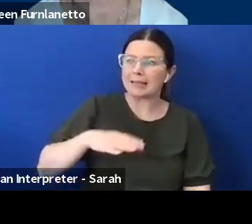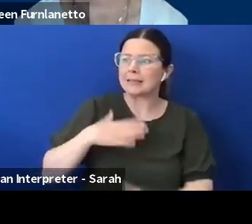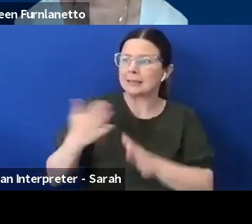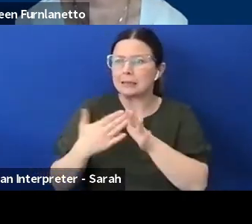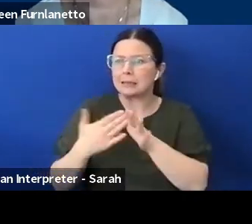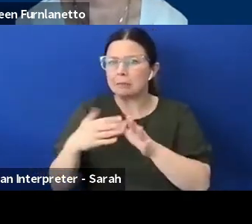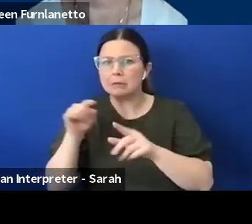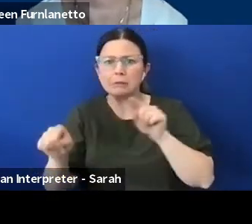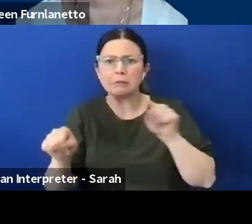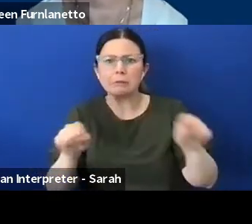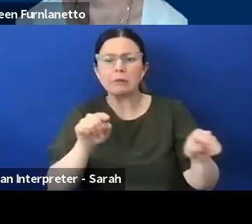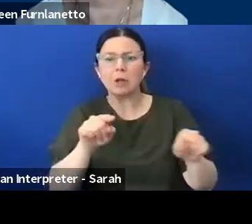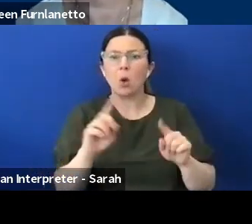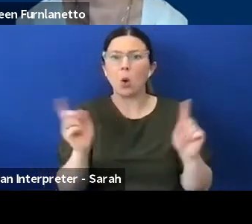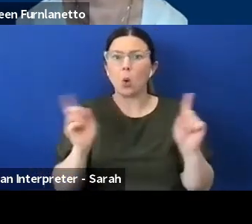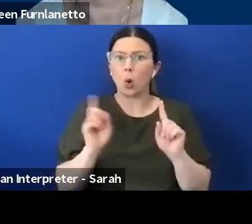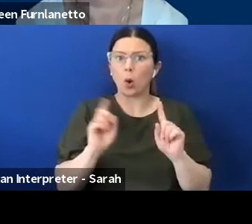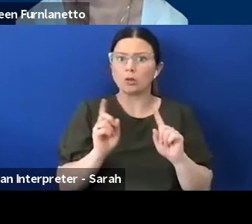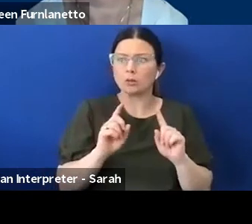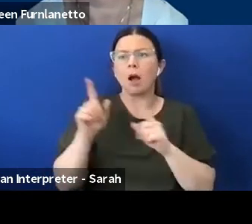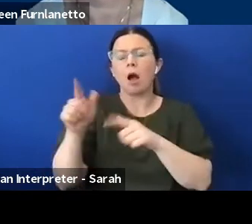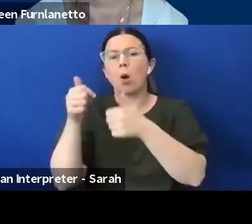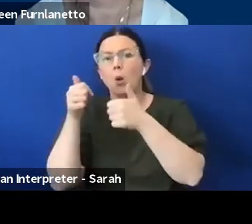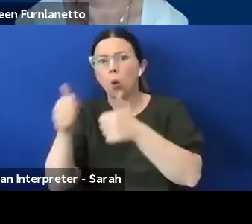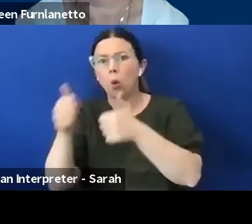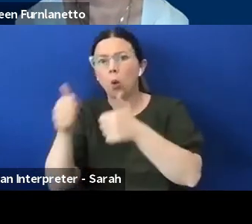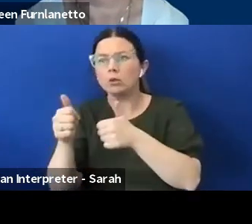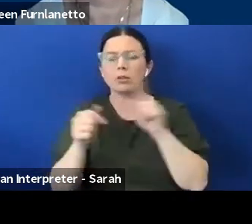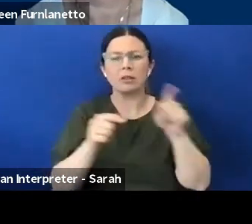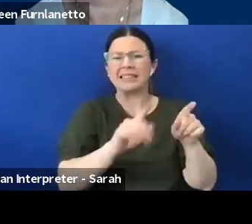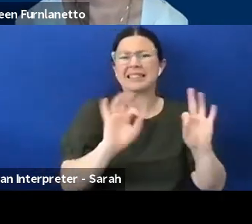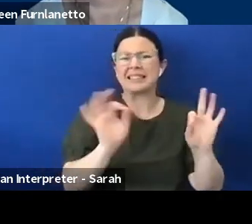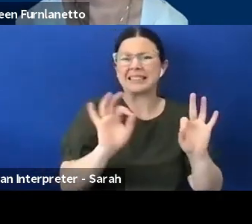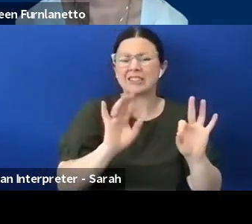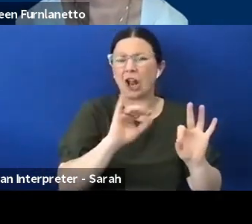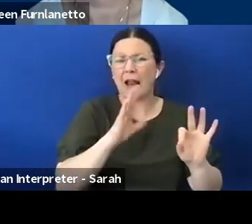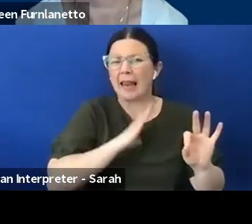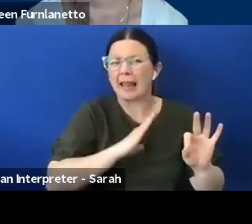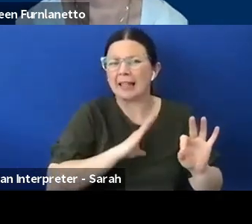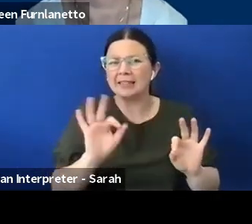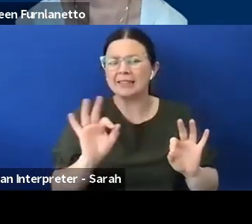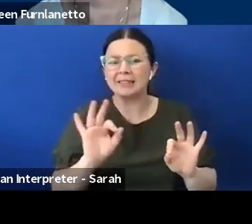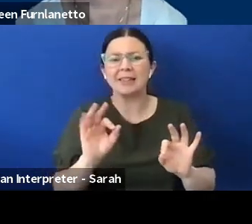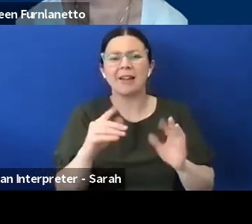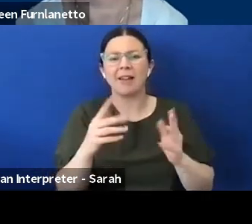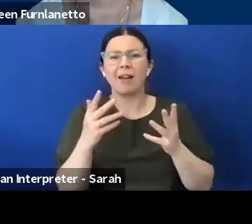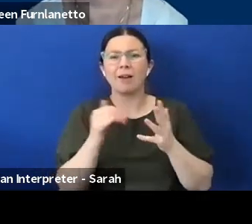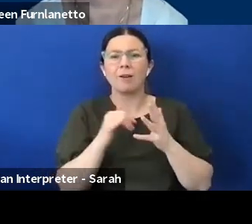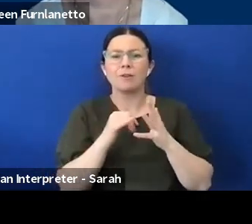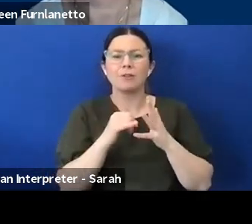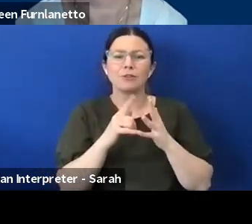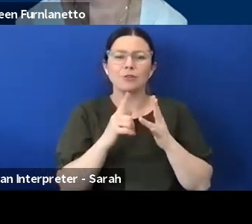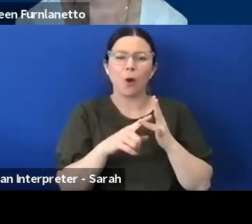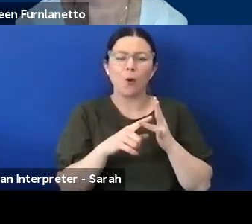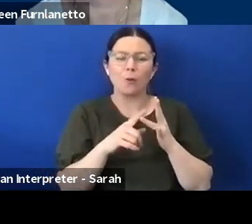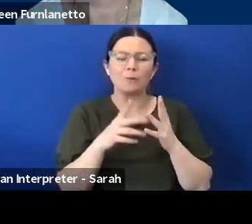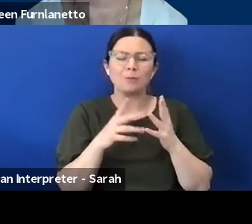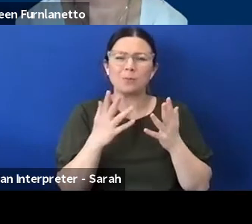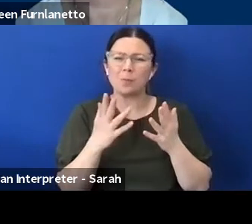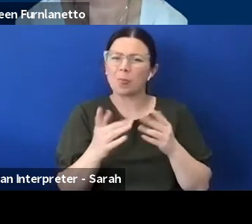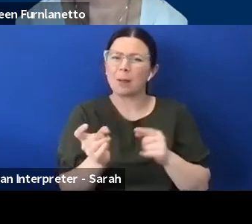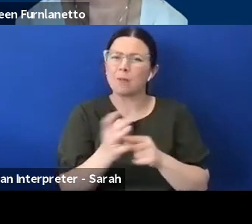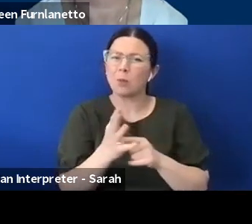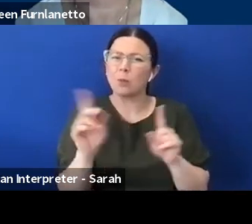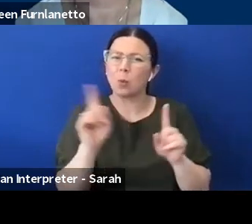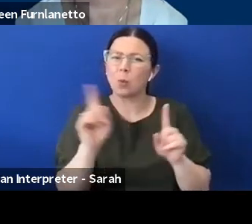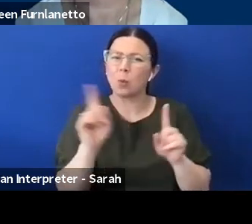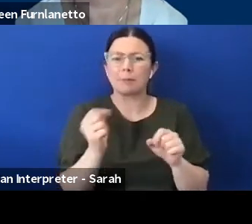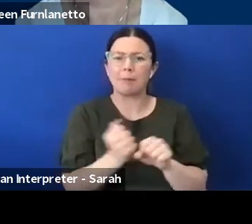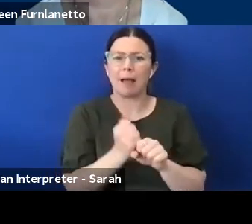helpful and what wouldn't so it's a better way of making everything efficient not using